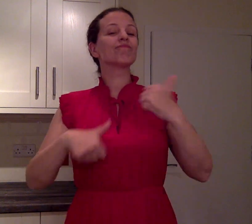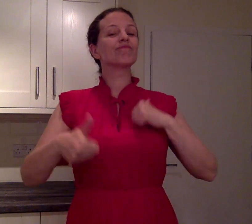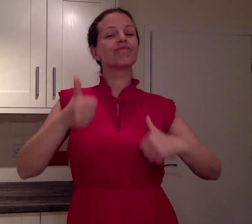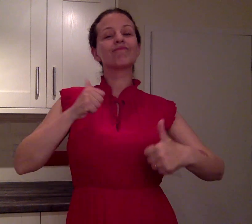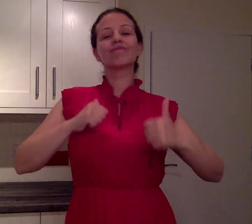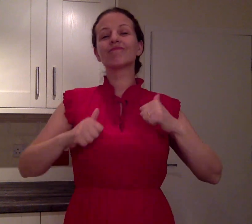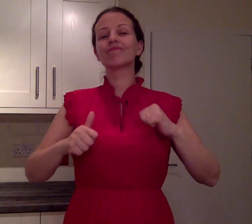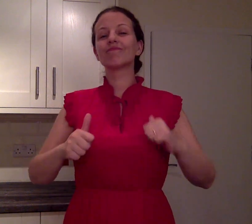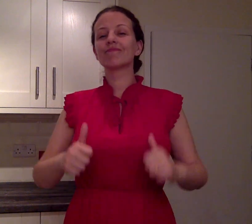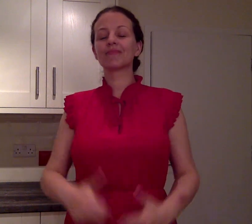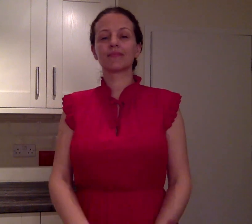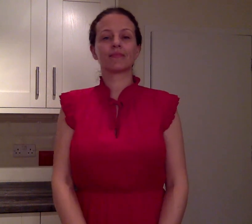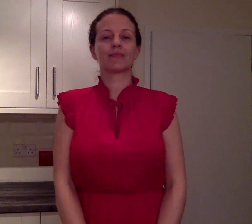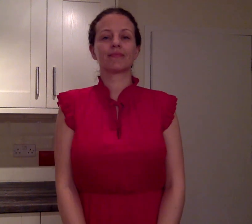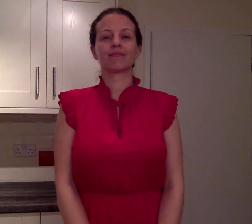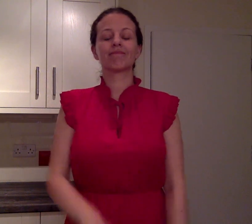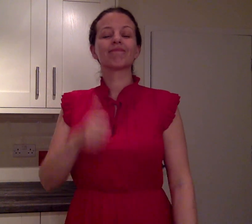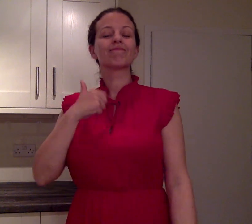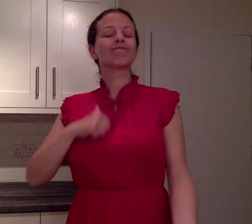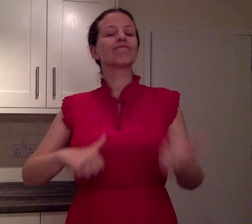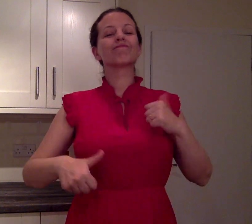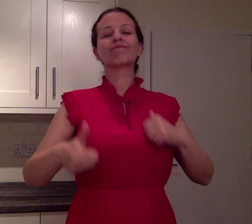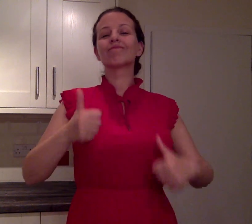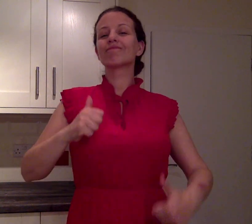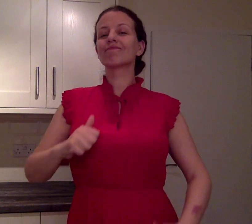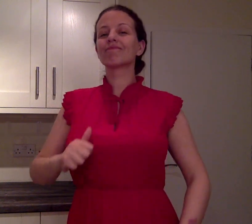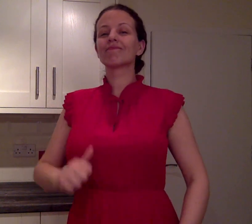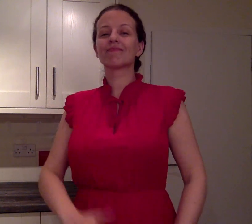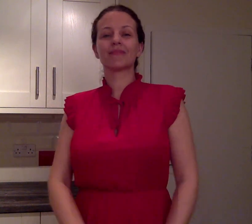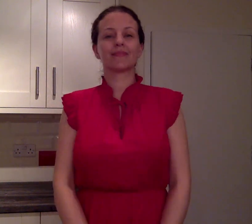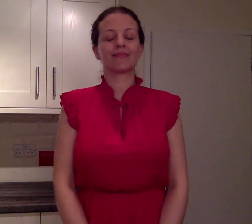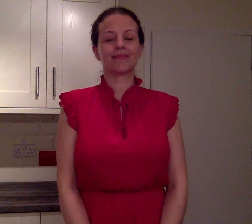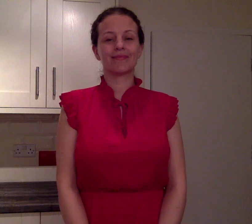PROUD